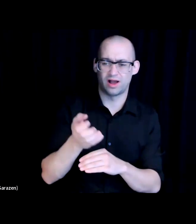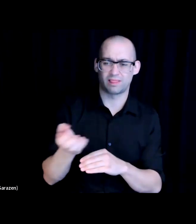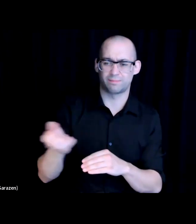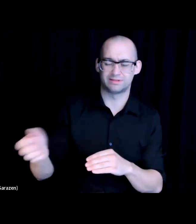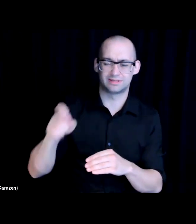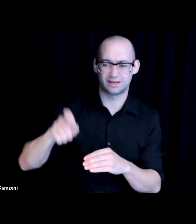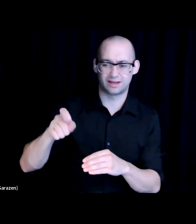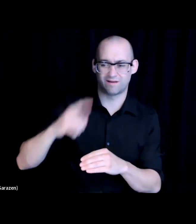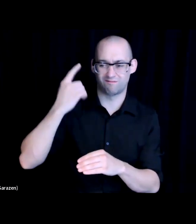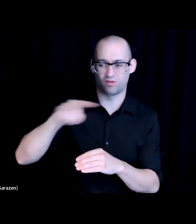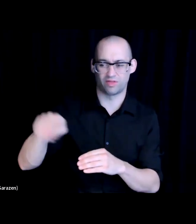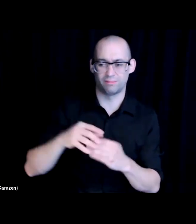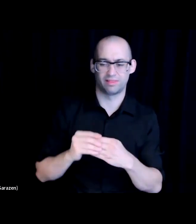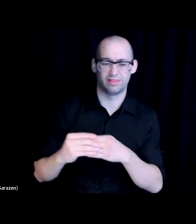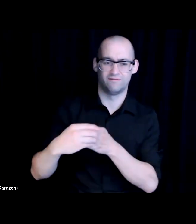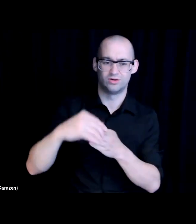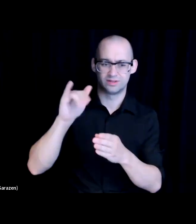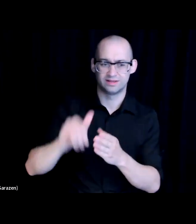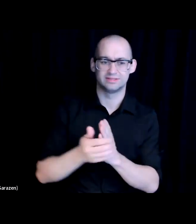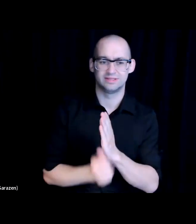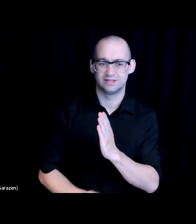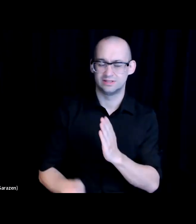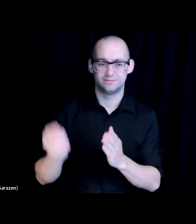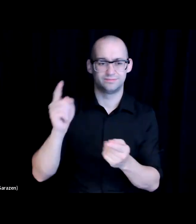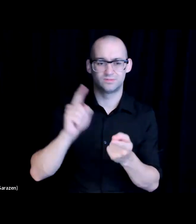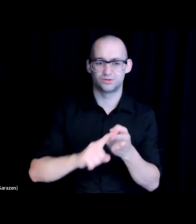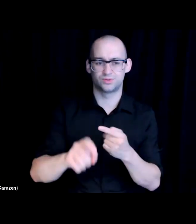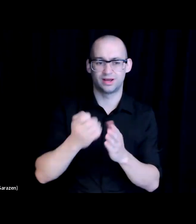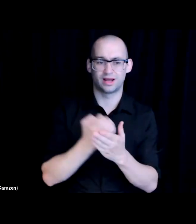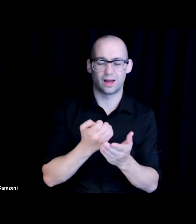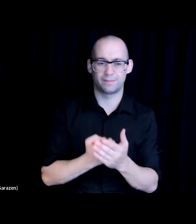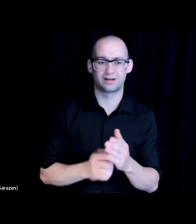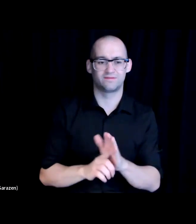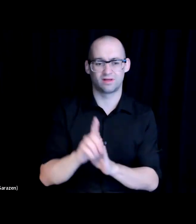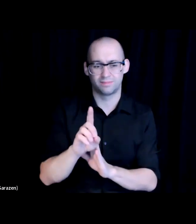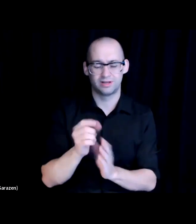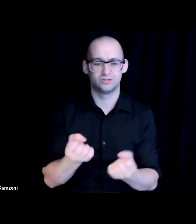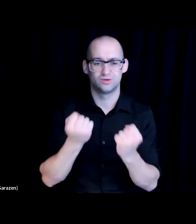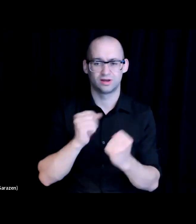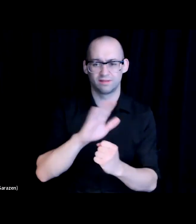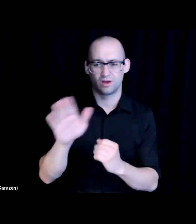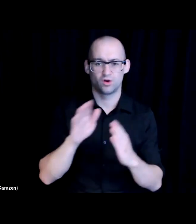leverage those skills, to promote economic development, to strengthen their communities weren't in place.